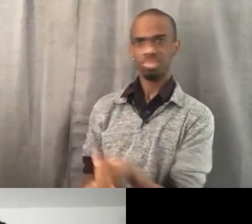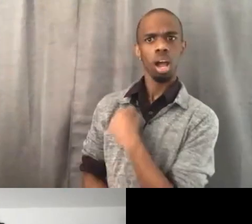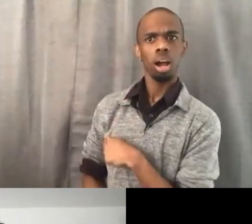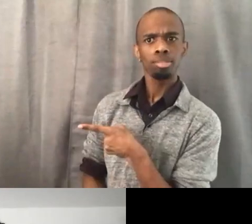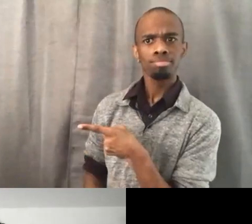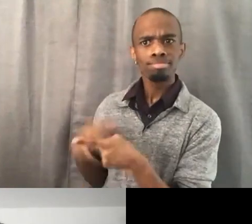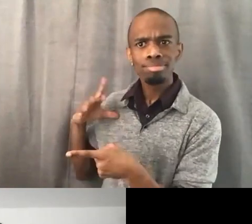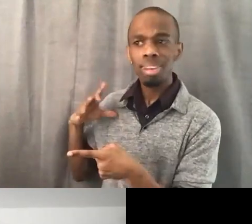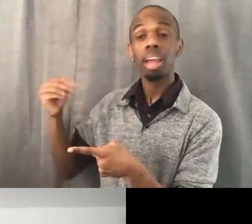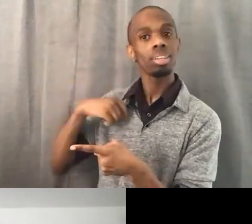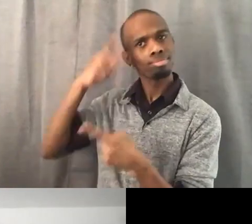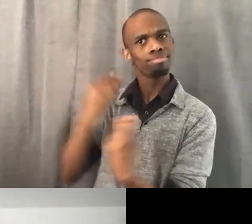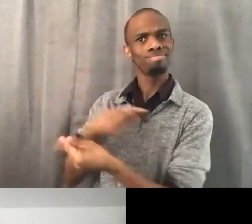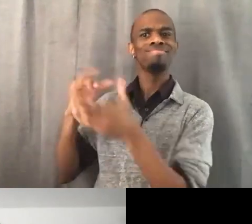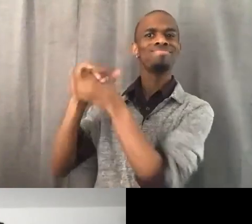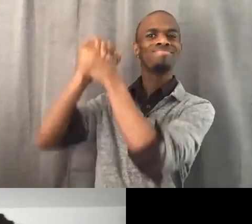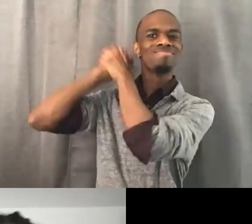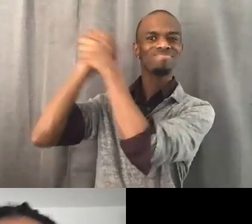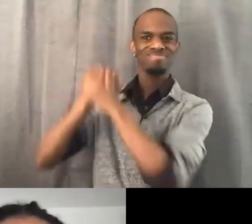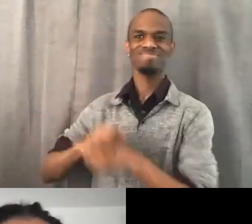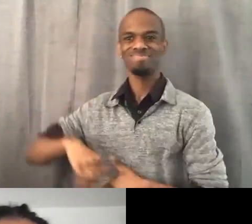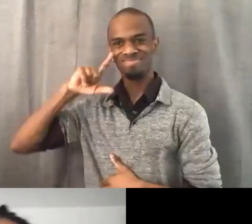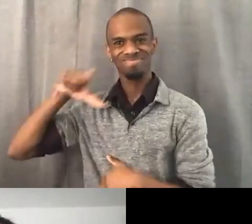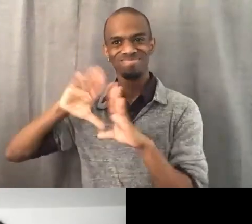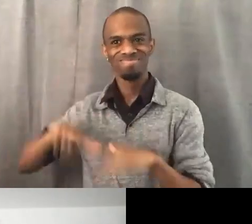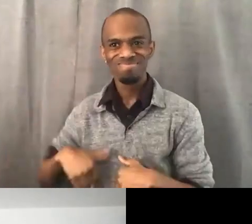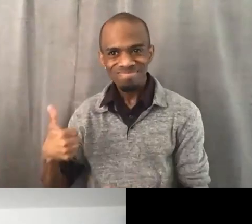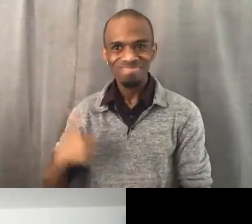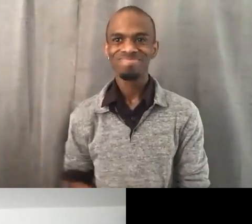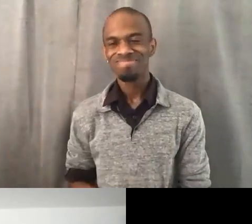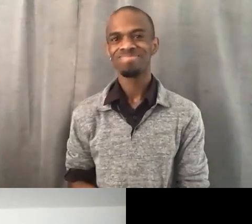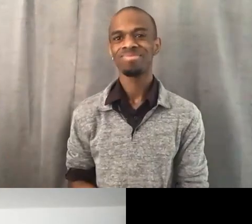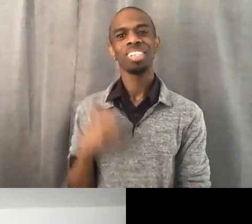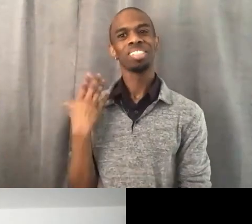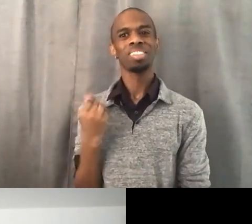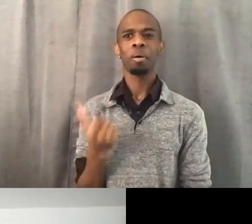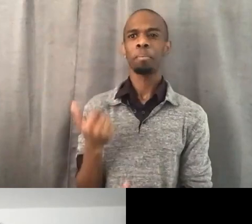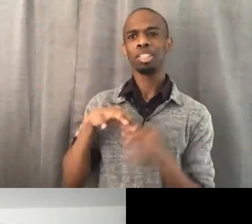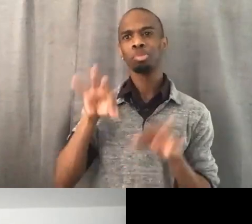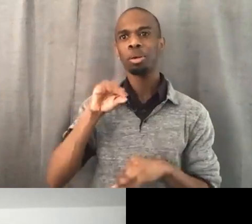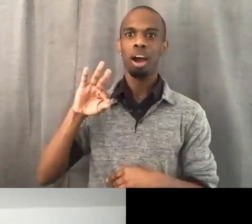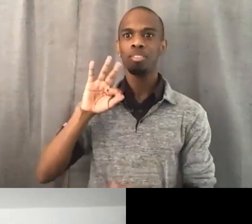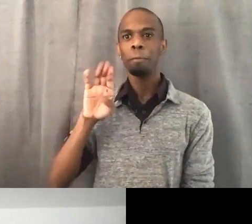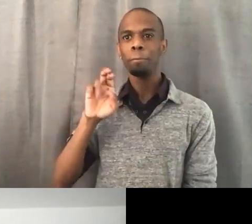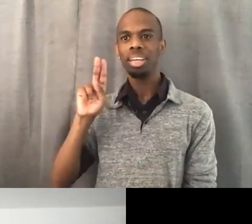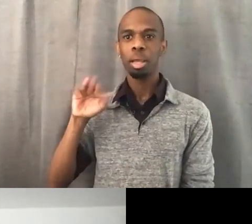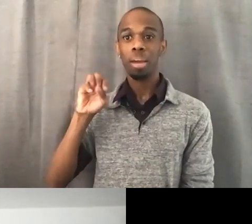Congratulations on that house. Some in the spirit of Biddy Mason, as they keep coming from Black Women Homeowners,